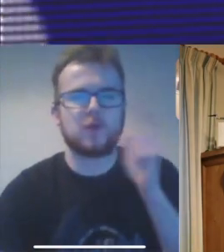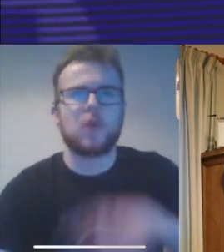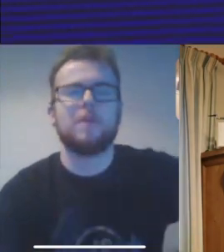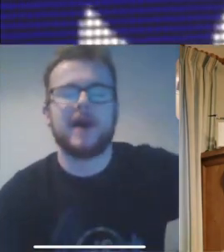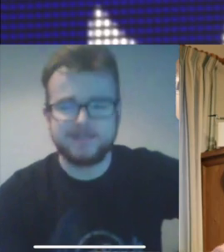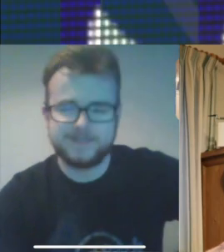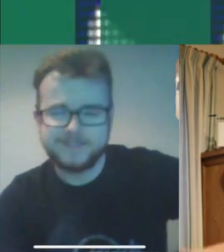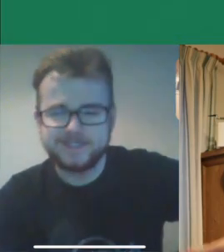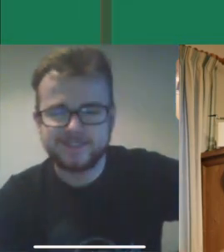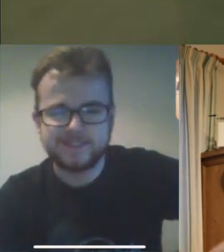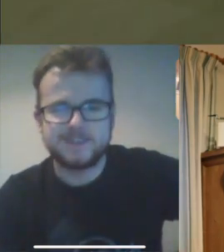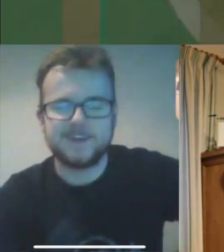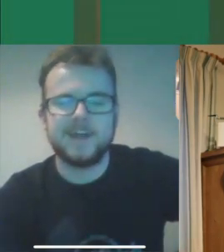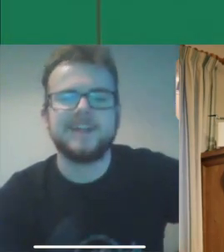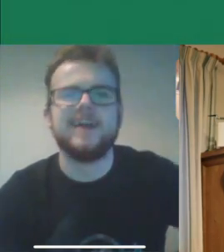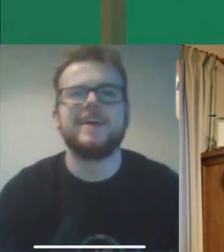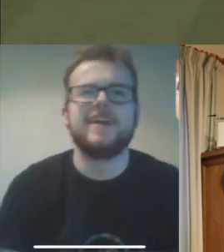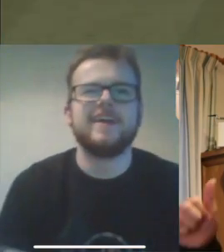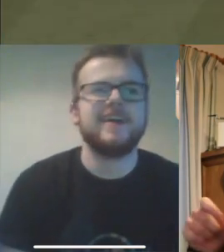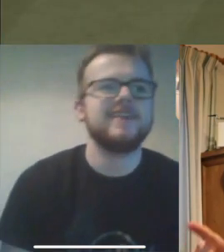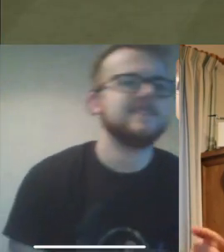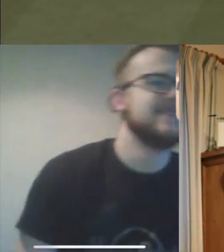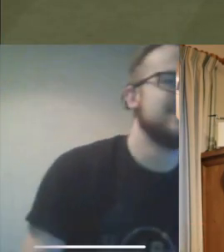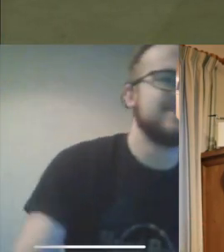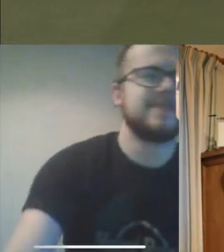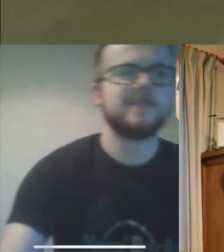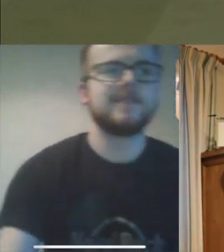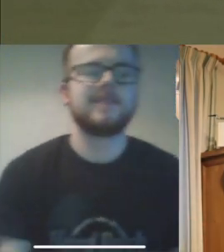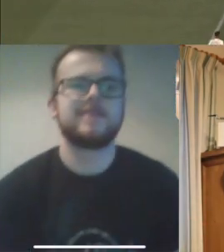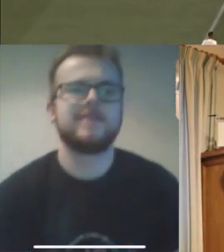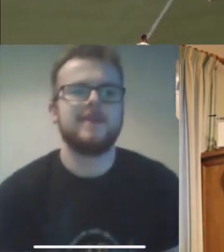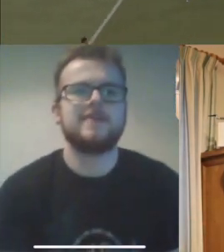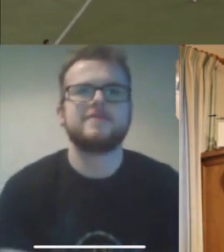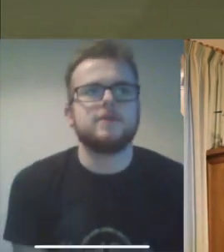Thomas: Calm down, calm down Rhys: ok yeah yeah Thomas: that was lucky ! Rhys: yeah yeah Thomas: that was lucky